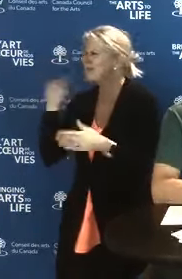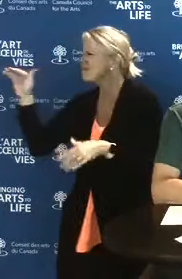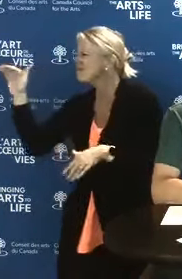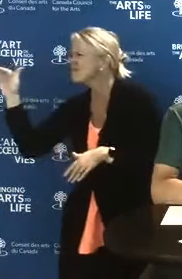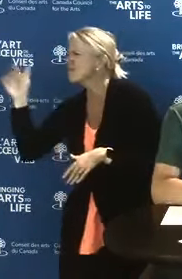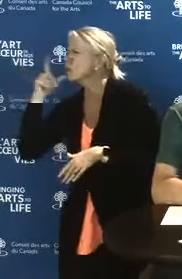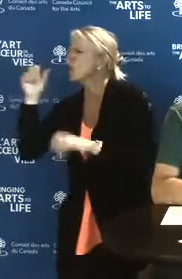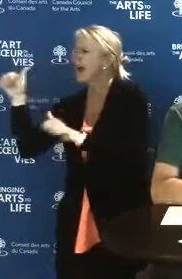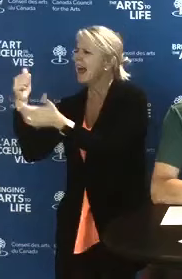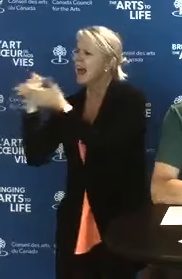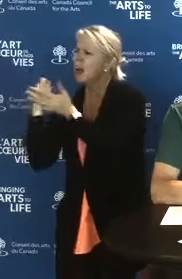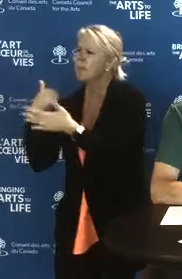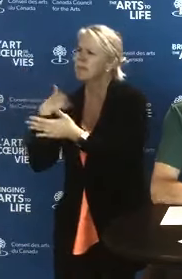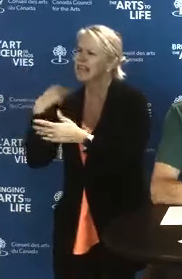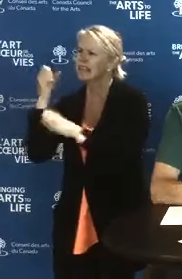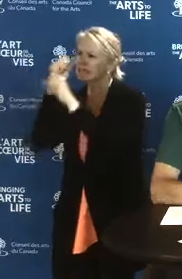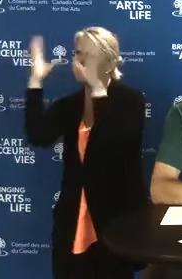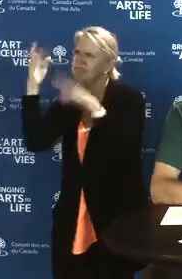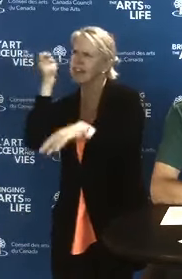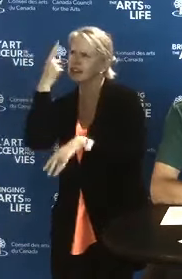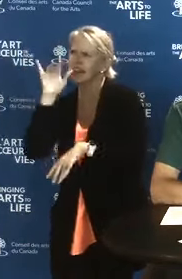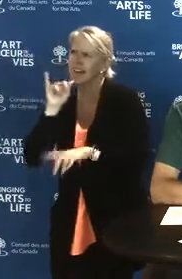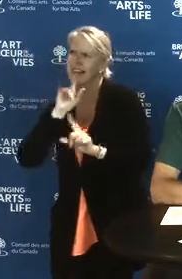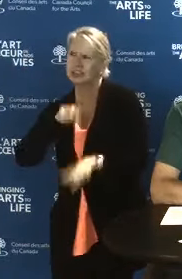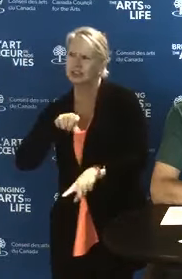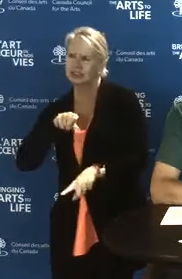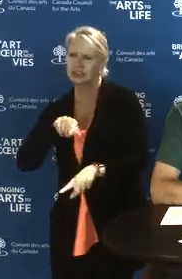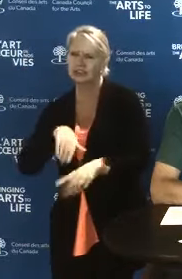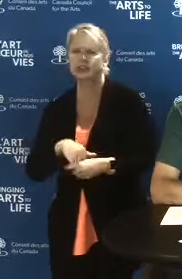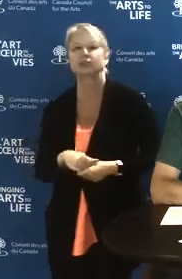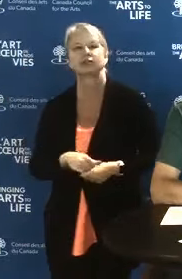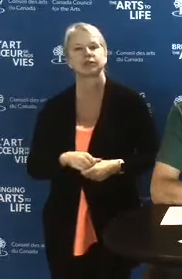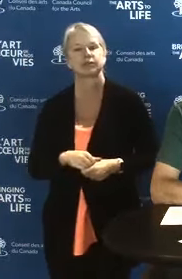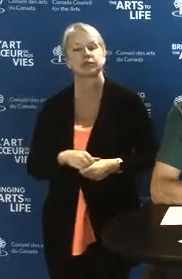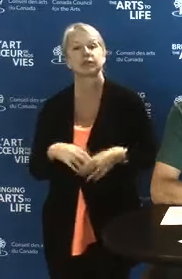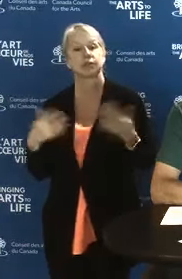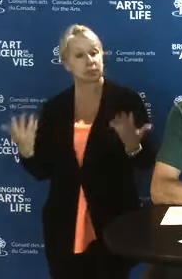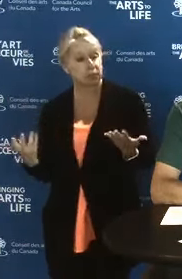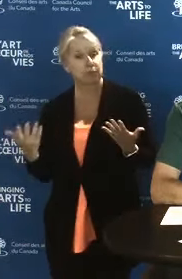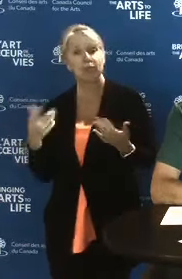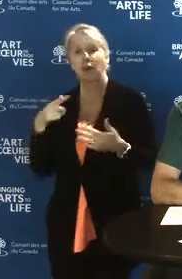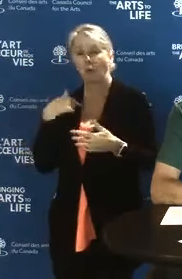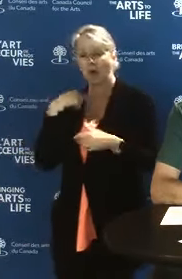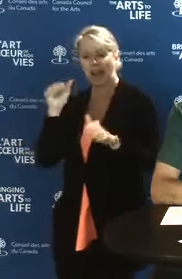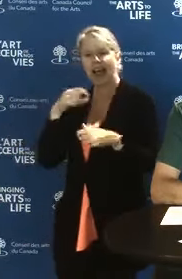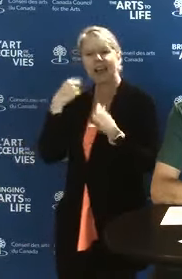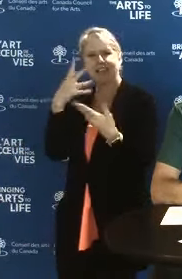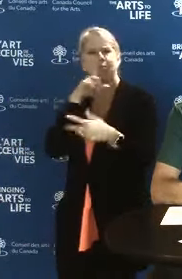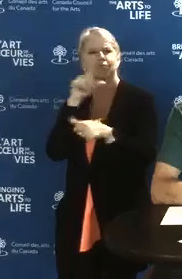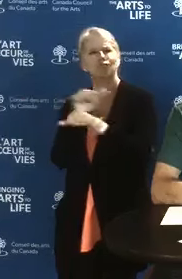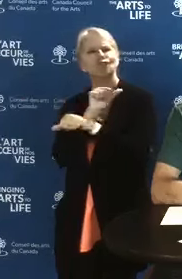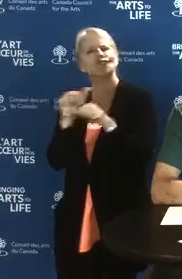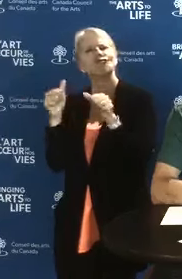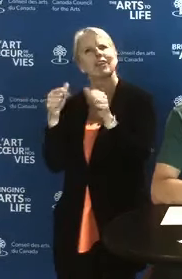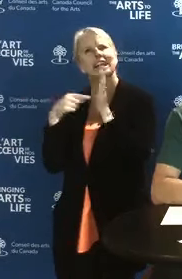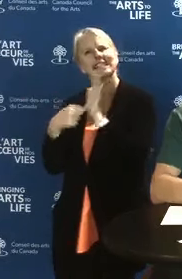Let's look at some practical examples of what exactly this means so people can get an idea of digital literacy activities.